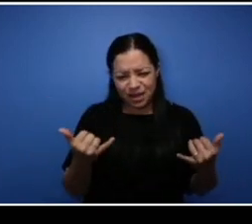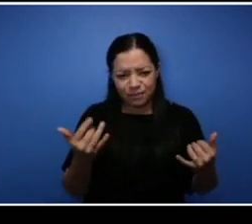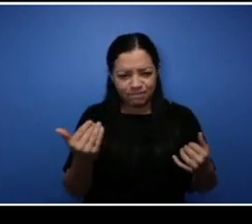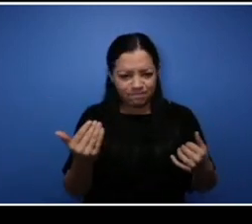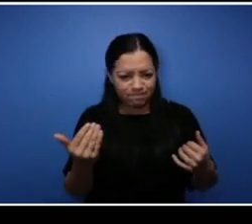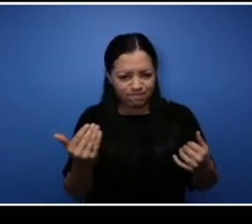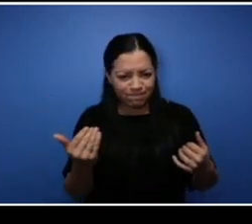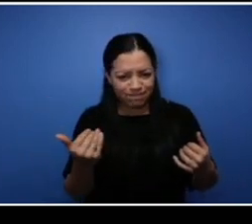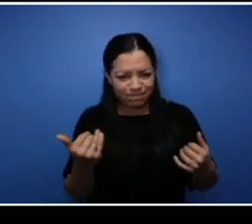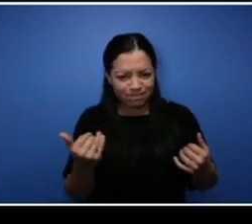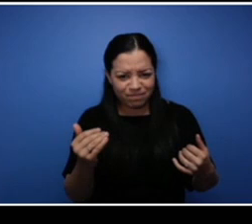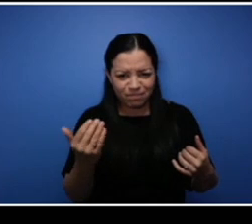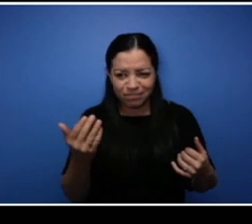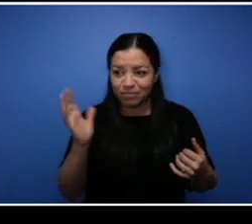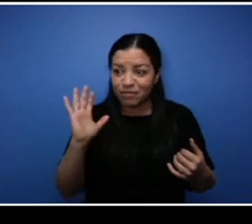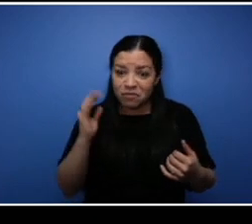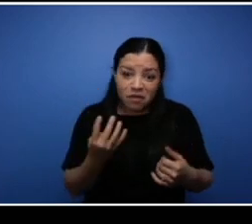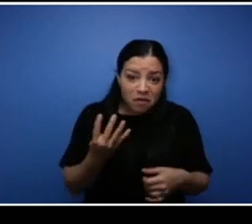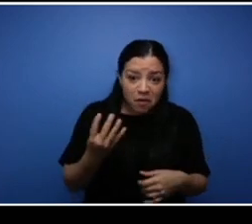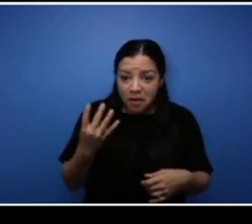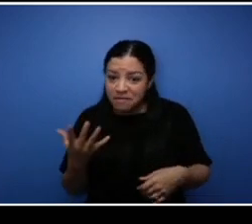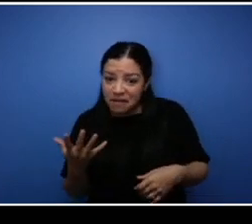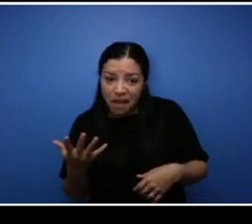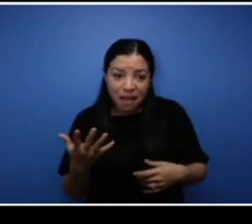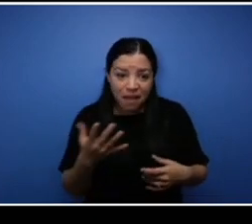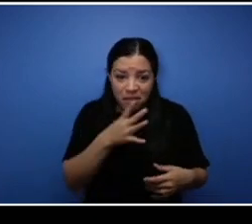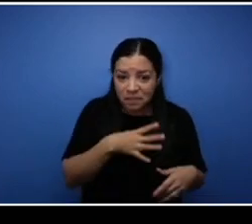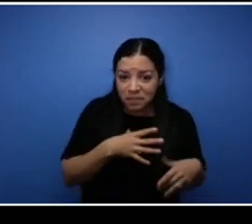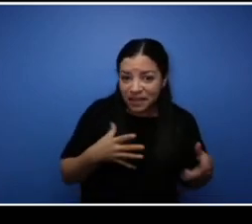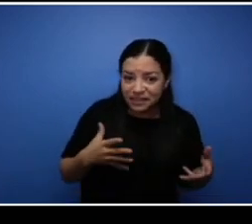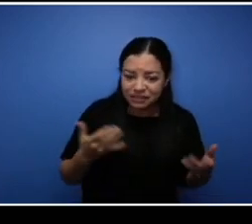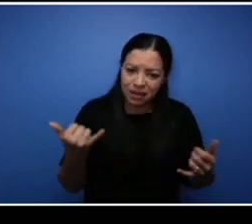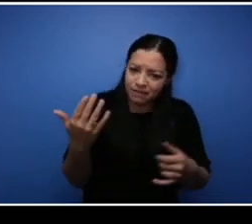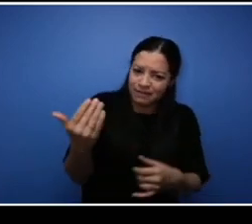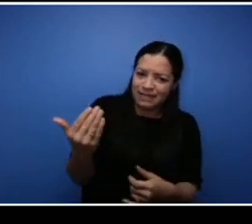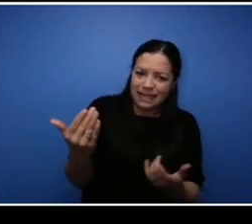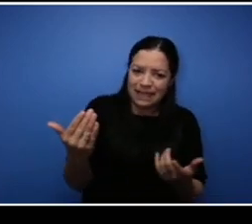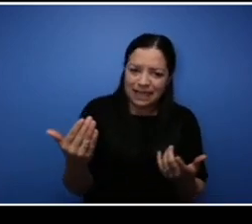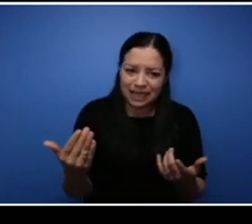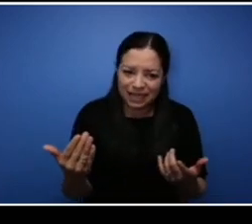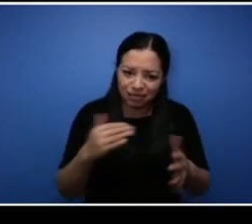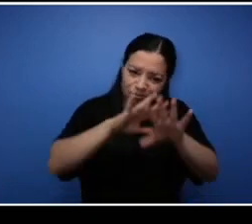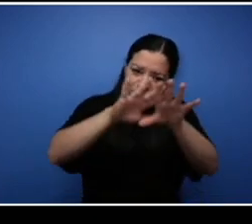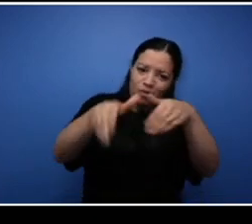had four or five. It's tough to see like, you'd like to see more of it but it's just